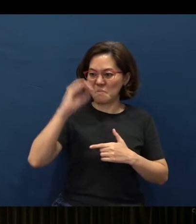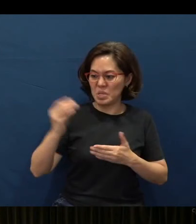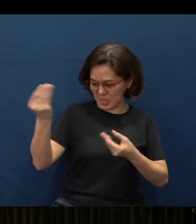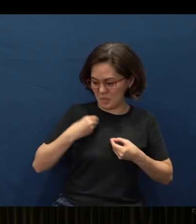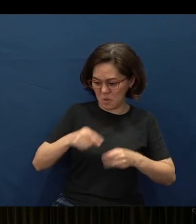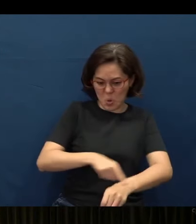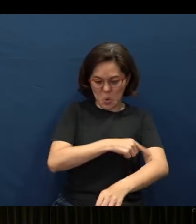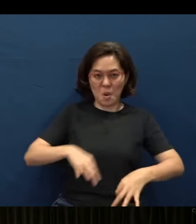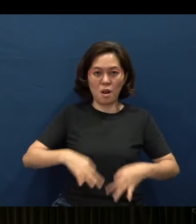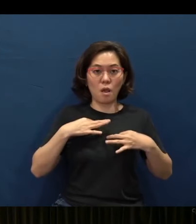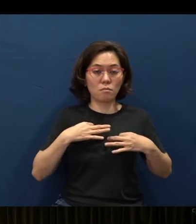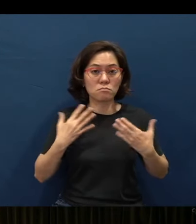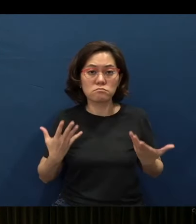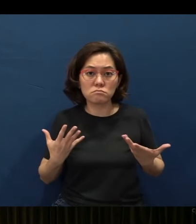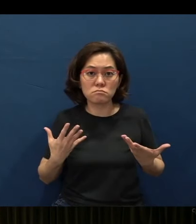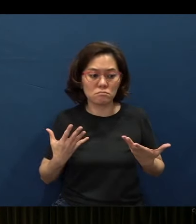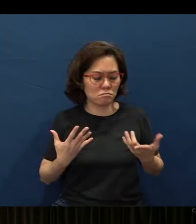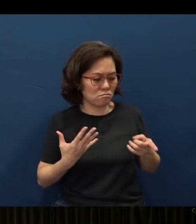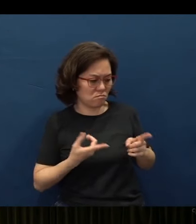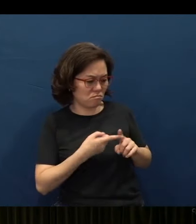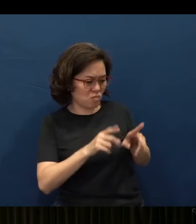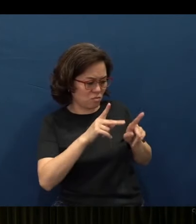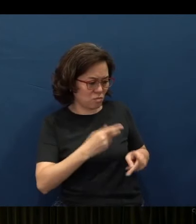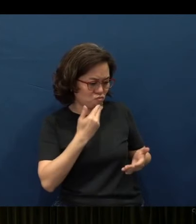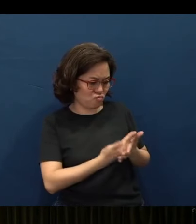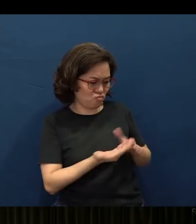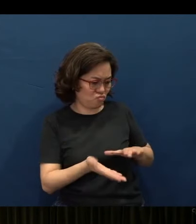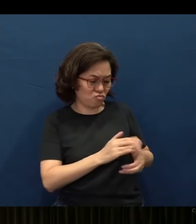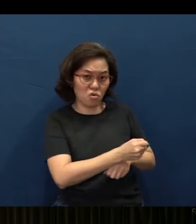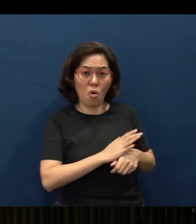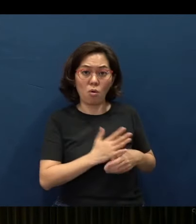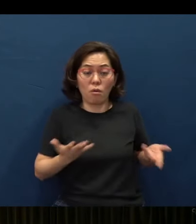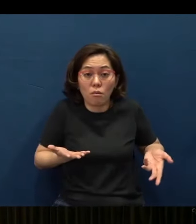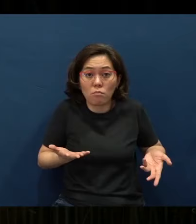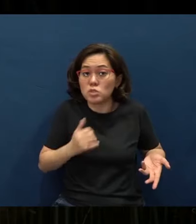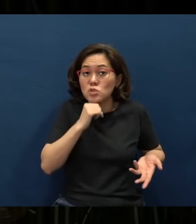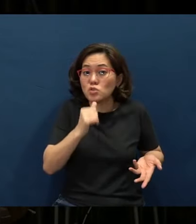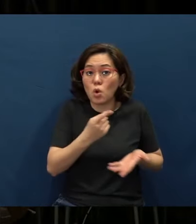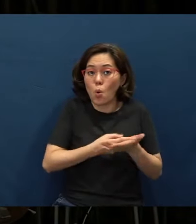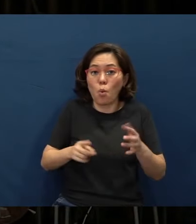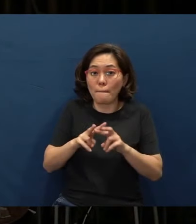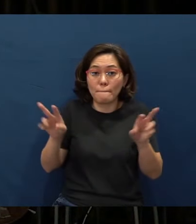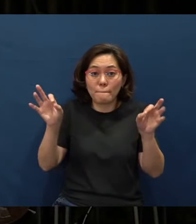But why is it that person is so good and he died so early?” Well, this is not what proverbs are about. It's not promising you this, okay?